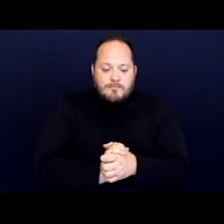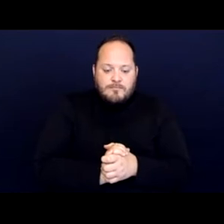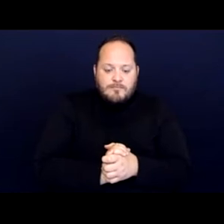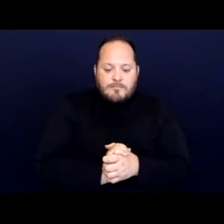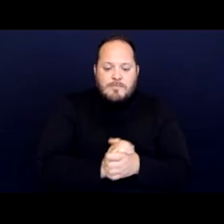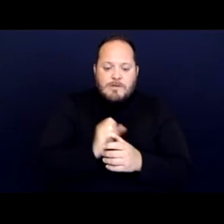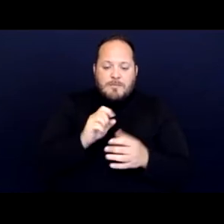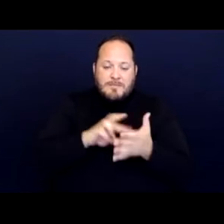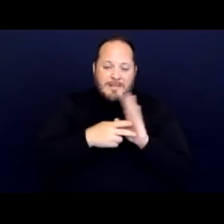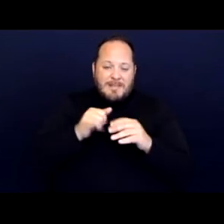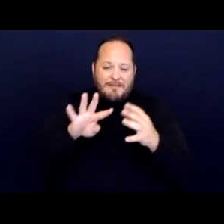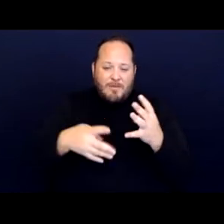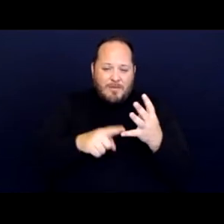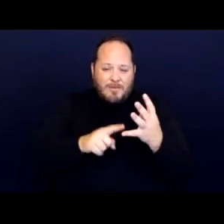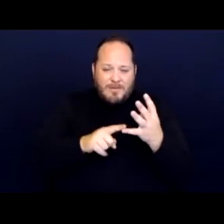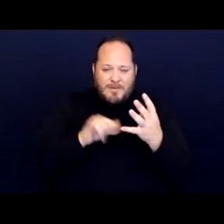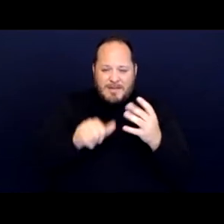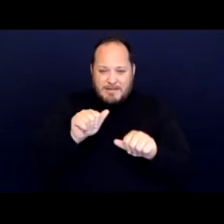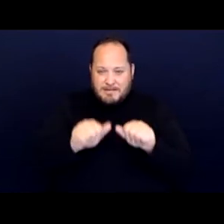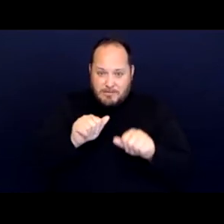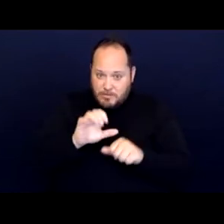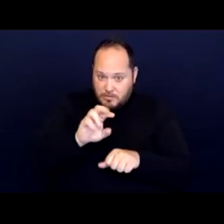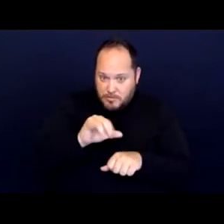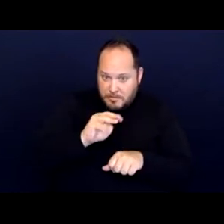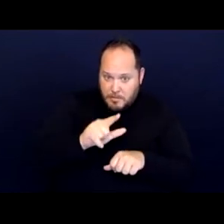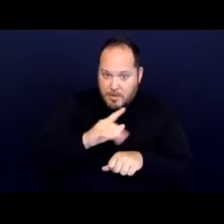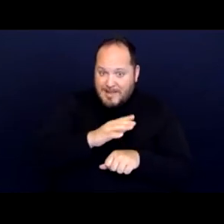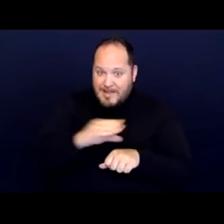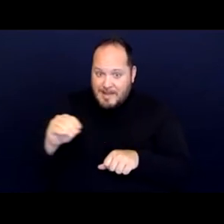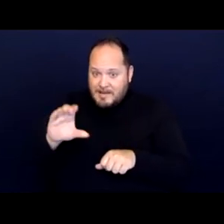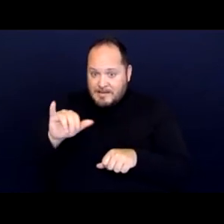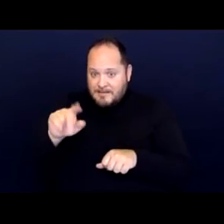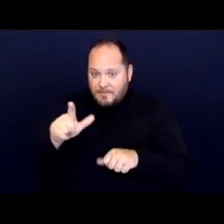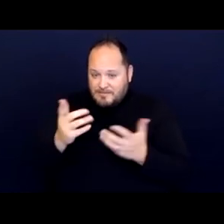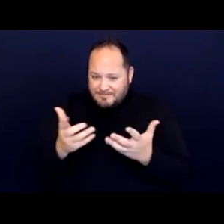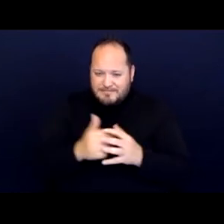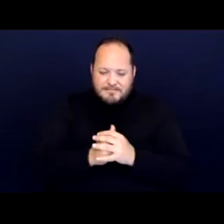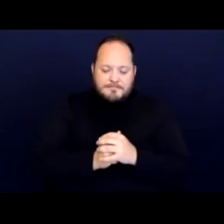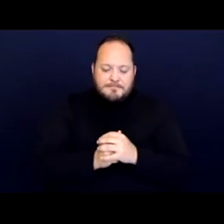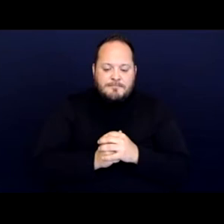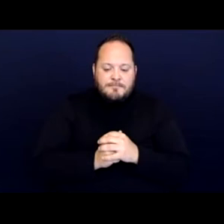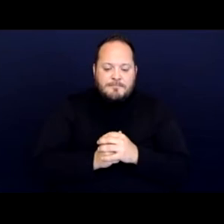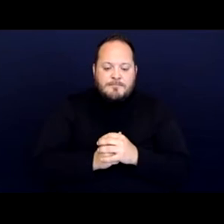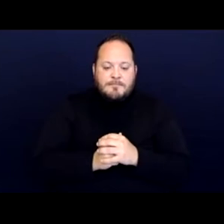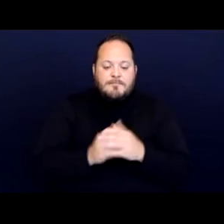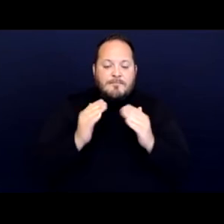whether it's just criminal or if it also extends to civil. And finally Blake v. City of Grants Pass